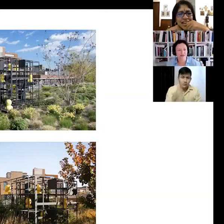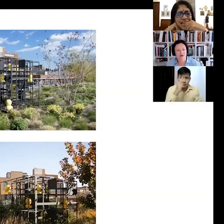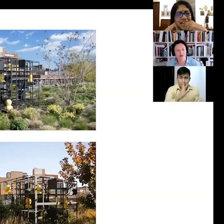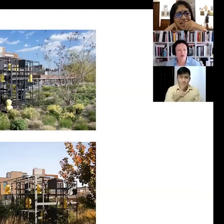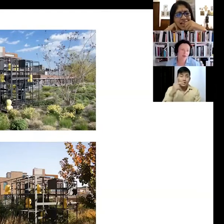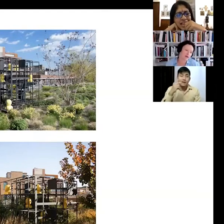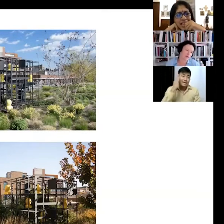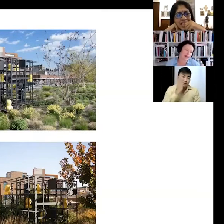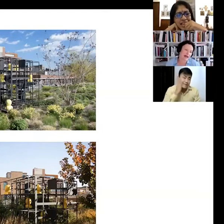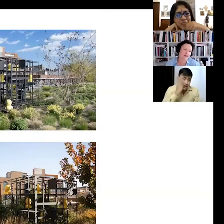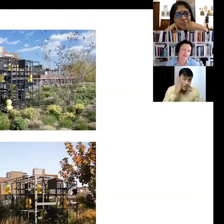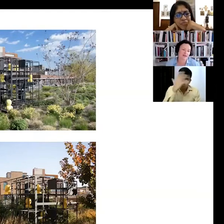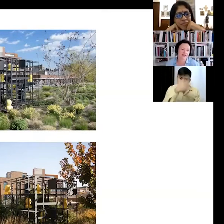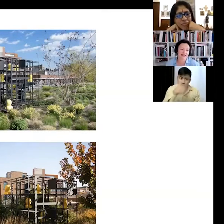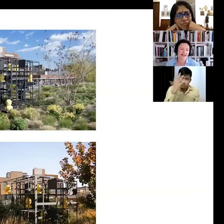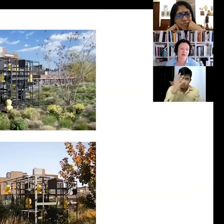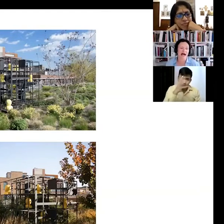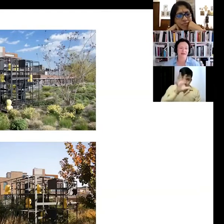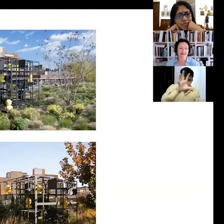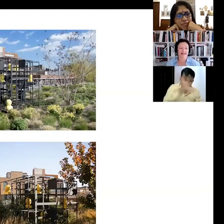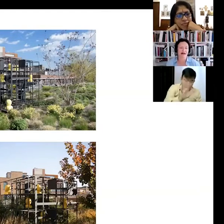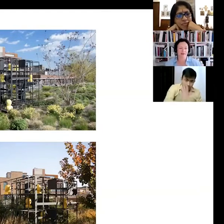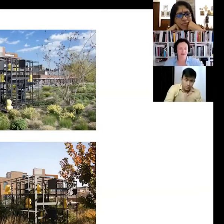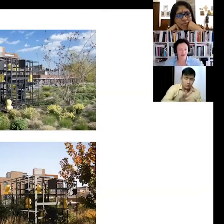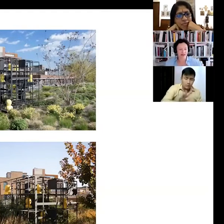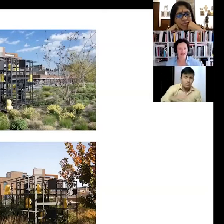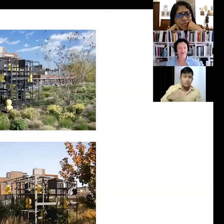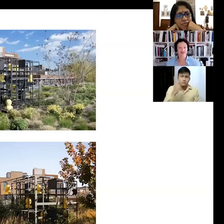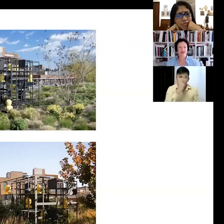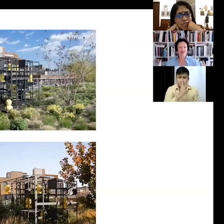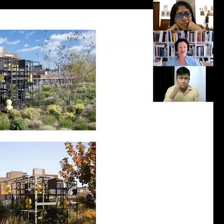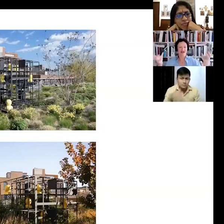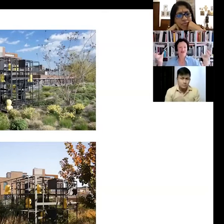you go to the bottom left, you see that's what happens in the summer- so the vegetation starts